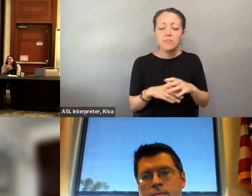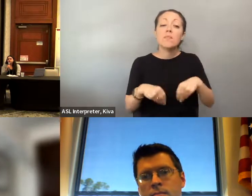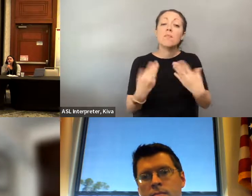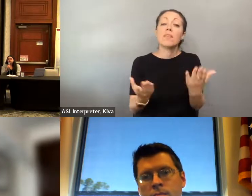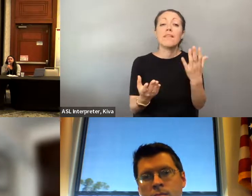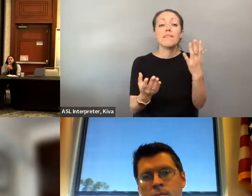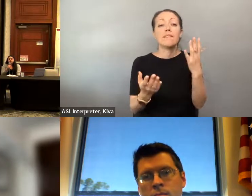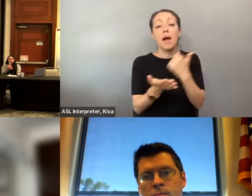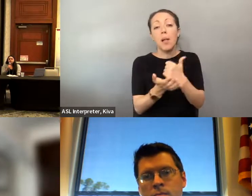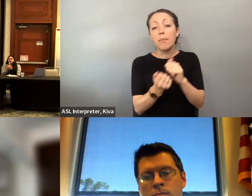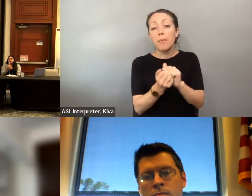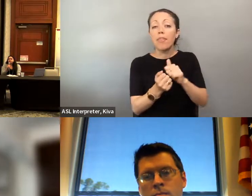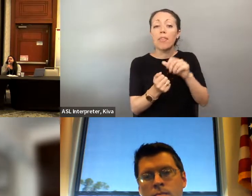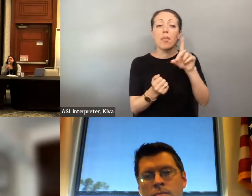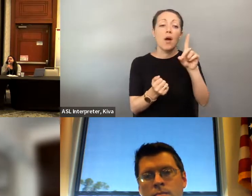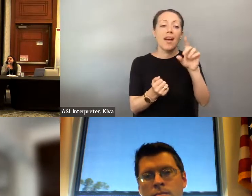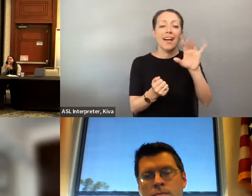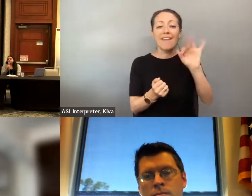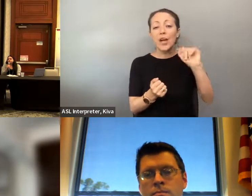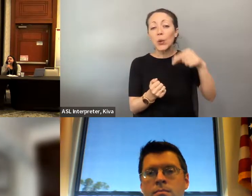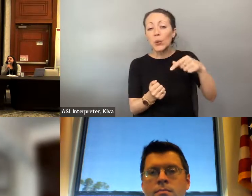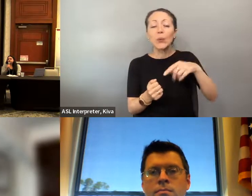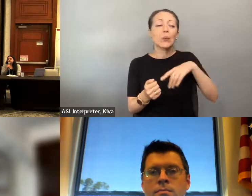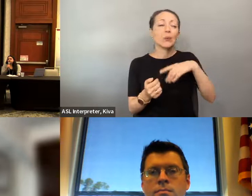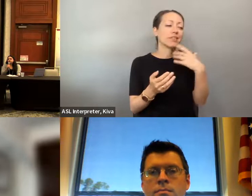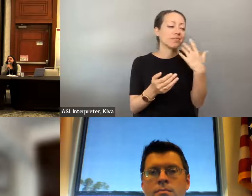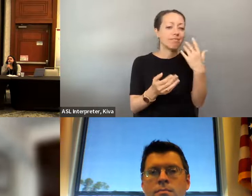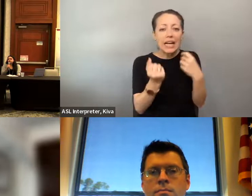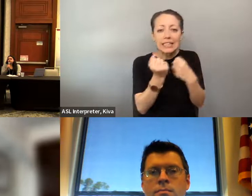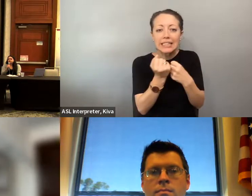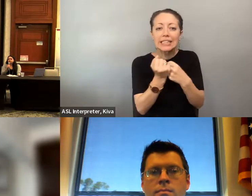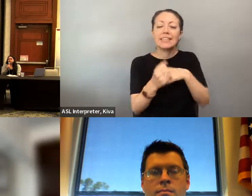voters are voting with confidence and we do so by providing one-on-one assistance with voting